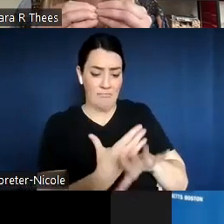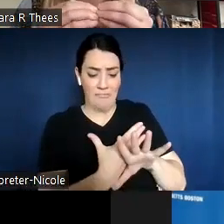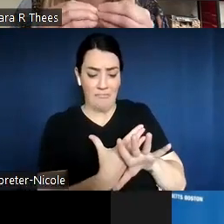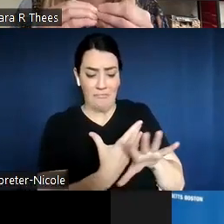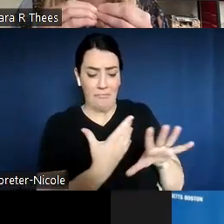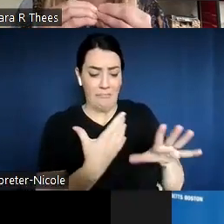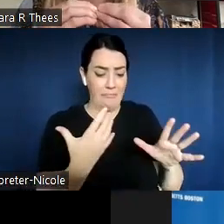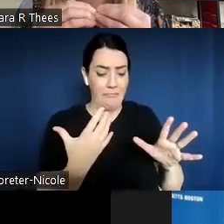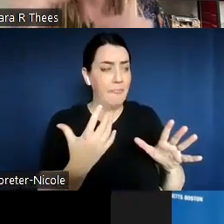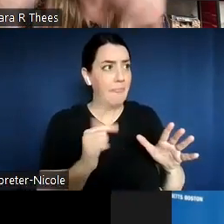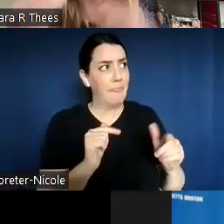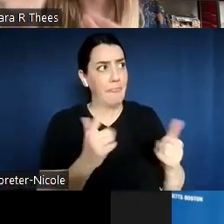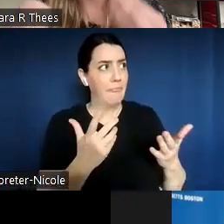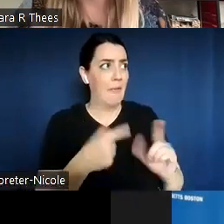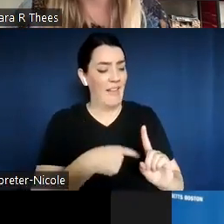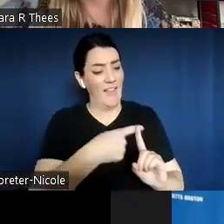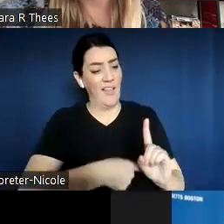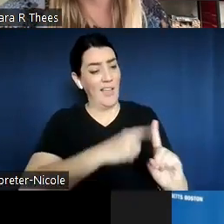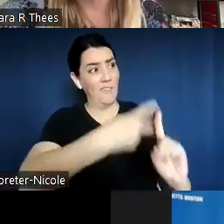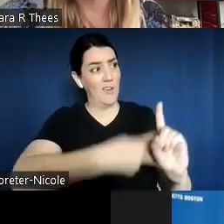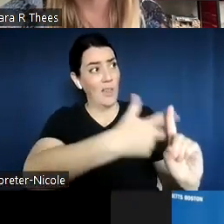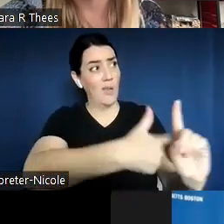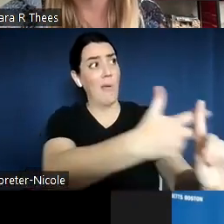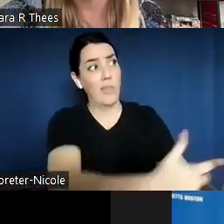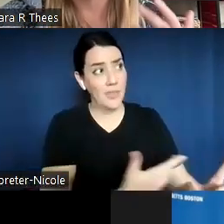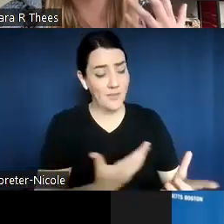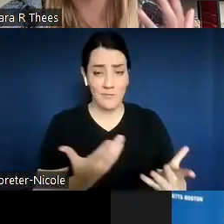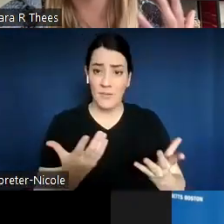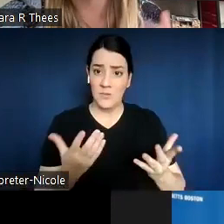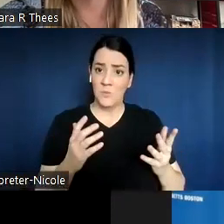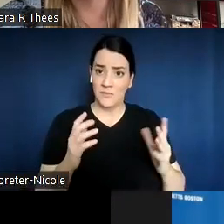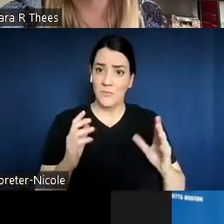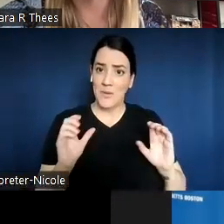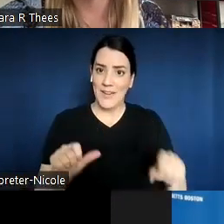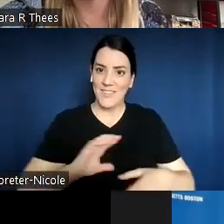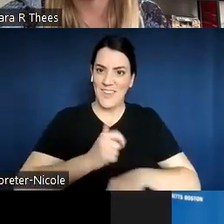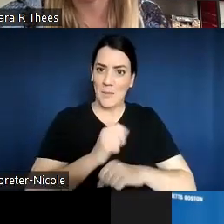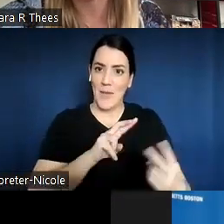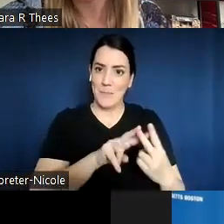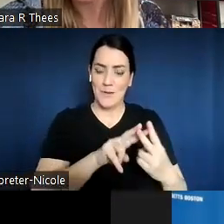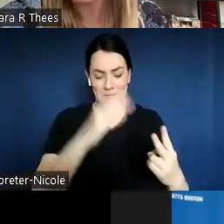happen and we can make it work within your schedules, because I know everyone's feeling the crunch these days.